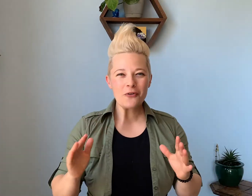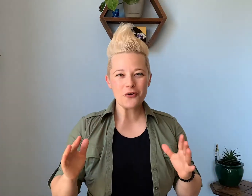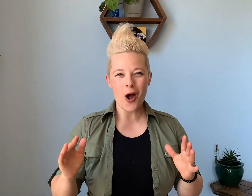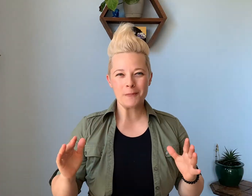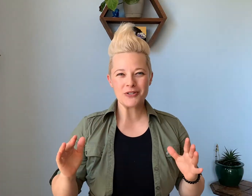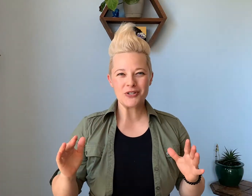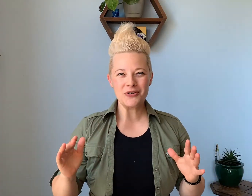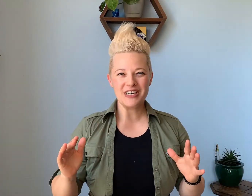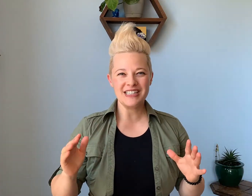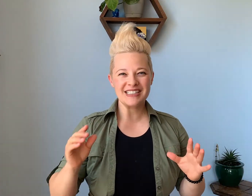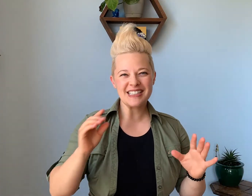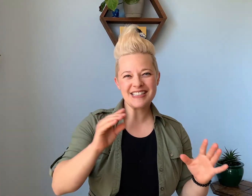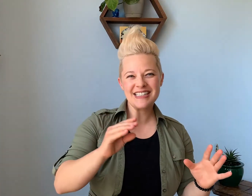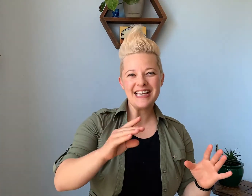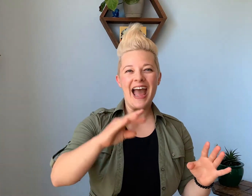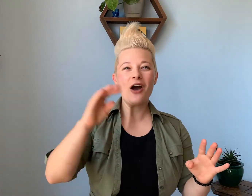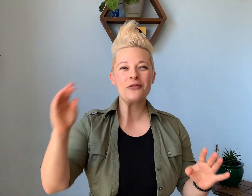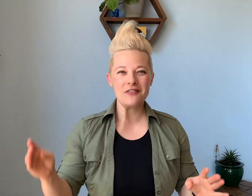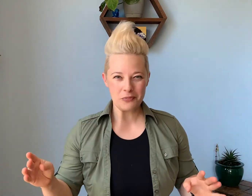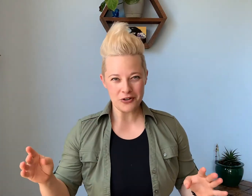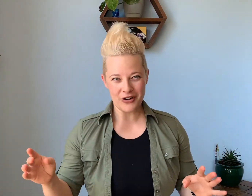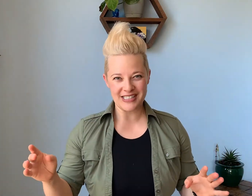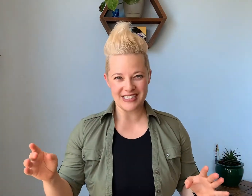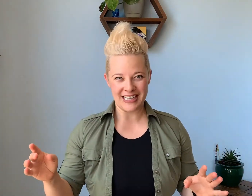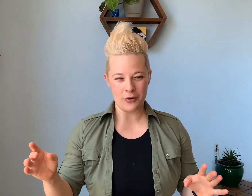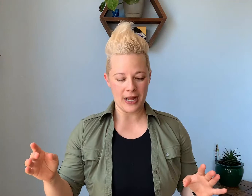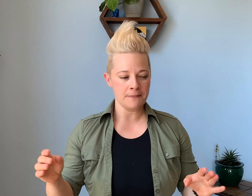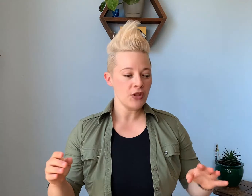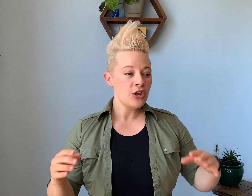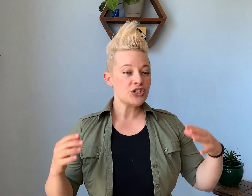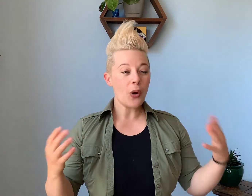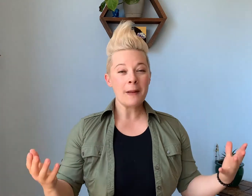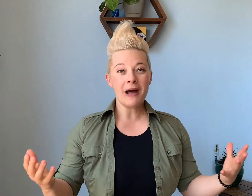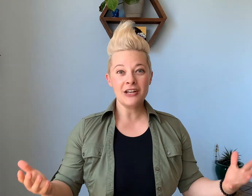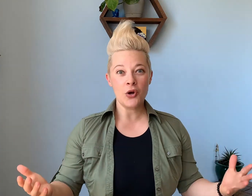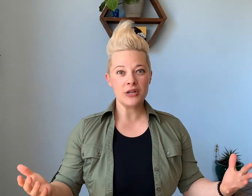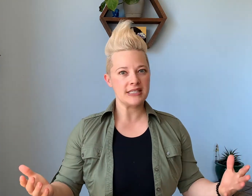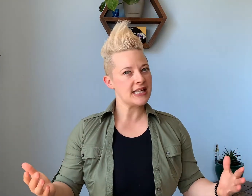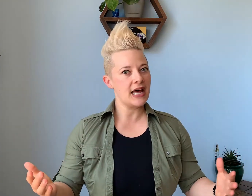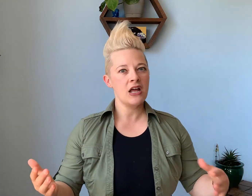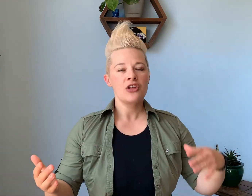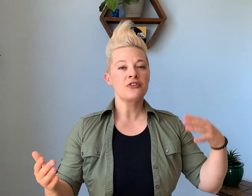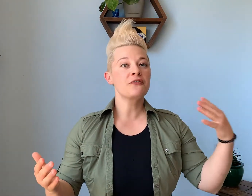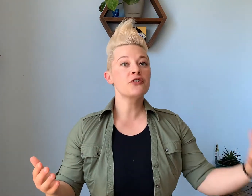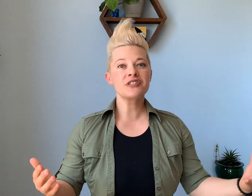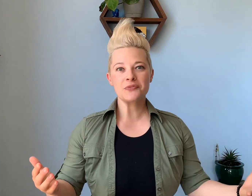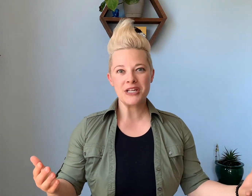for opportunities to see how they've progressed in that way. So I might notice that the first week